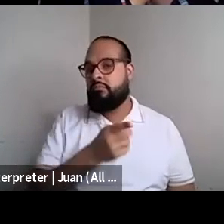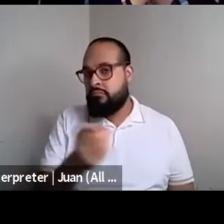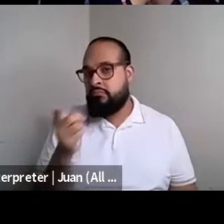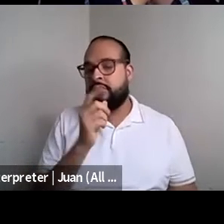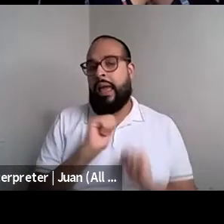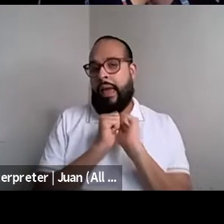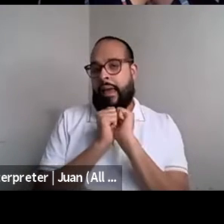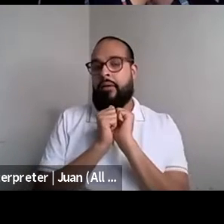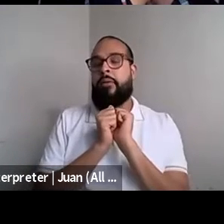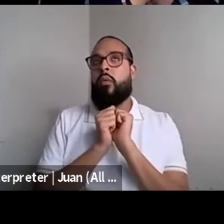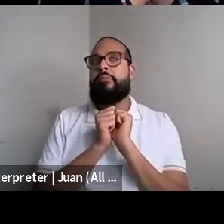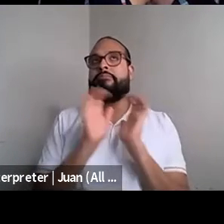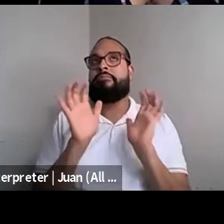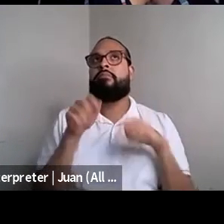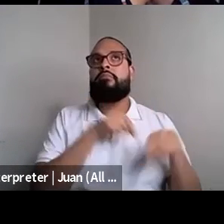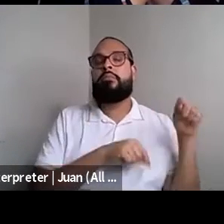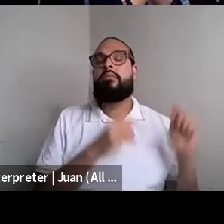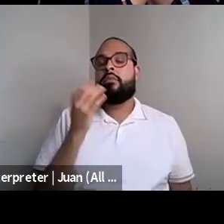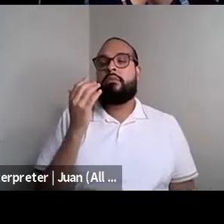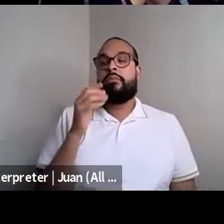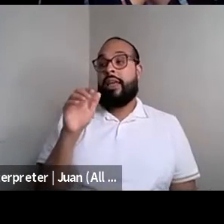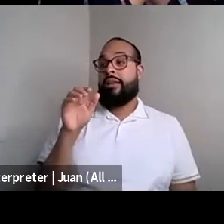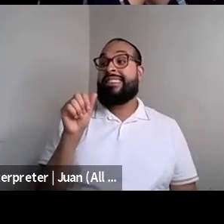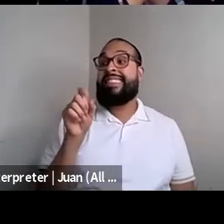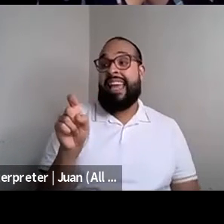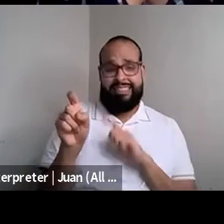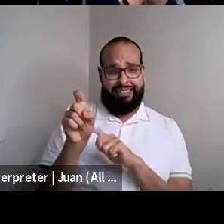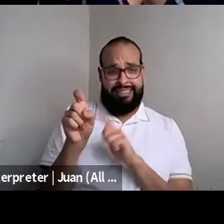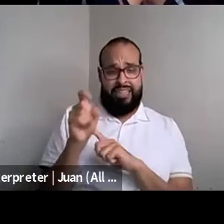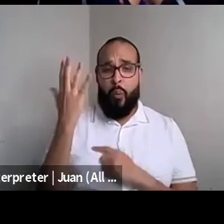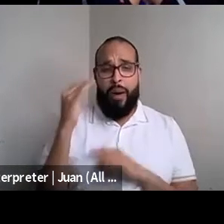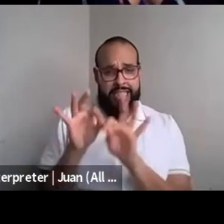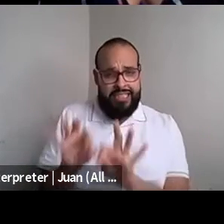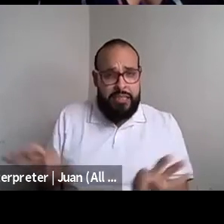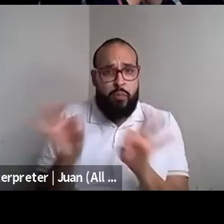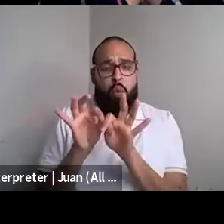Kenyon Farrow (he/him/his): Why does sex sort of a matter so much in the context of your own work.